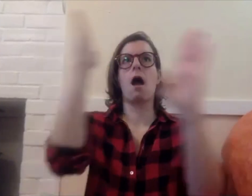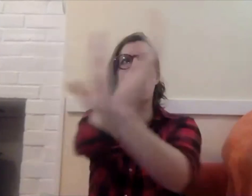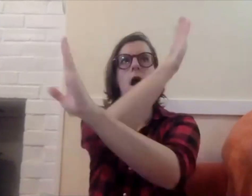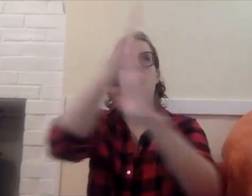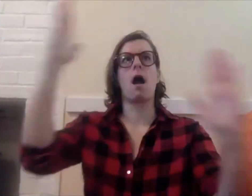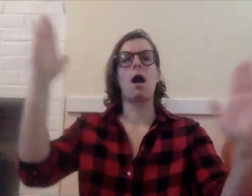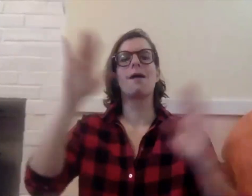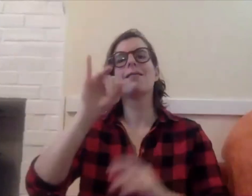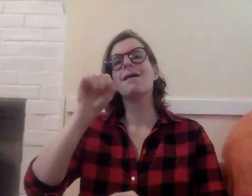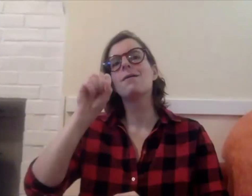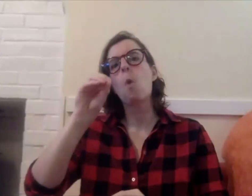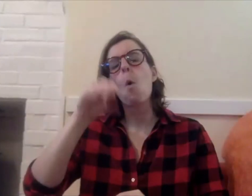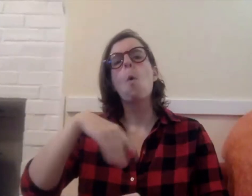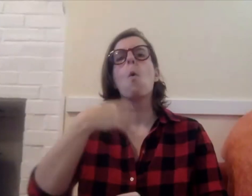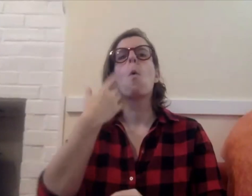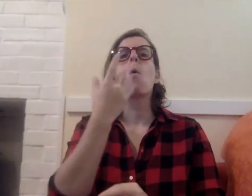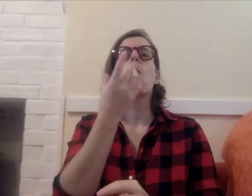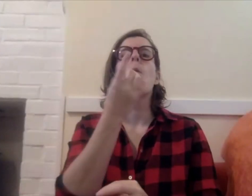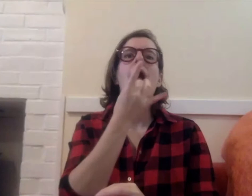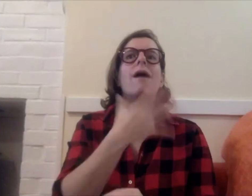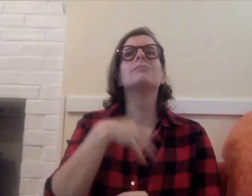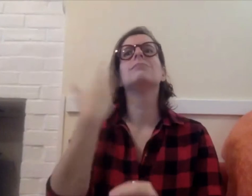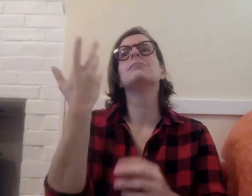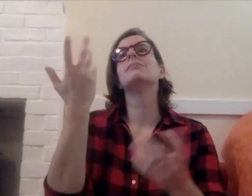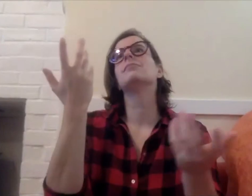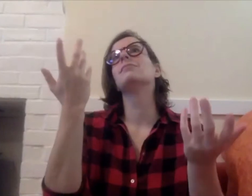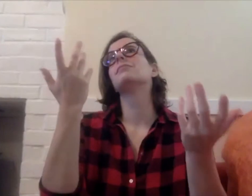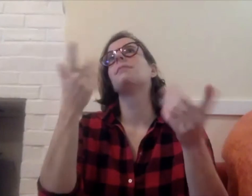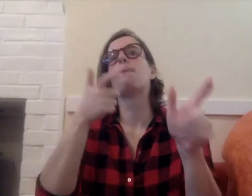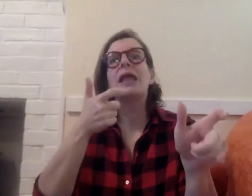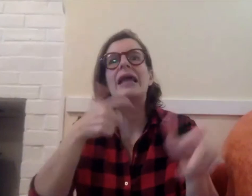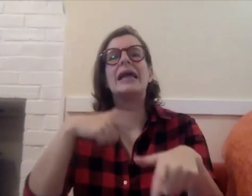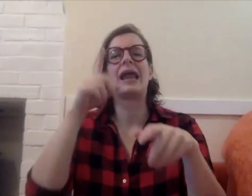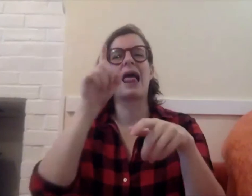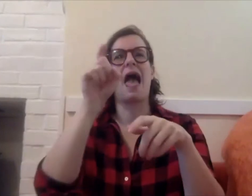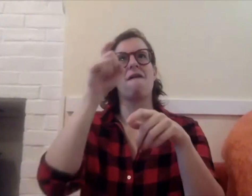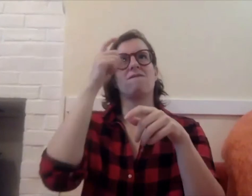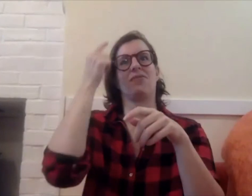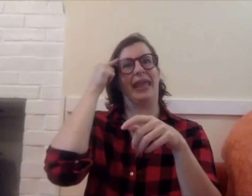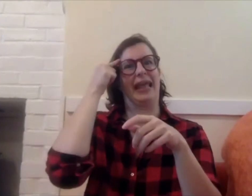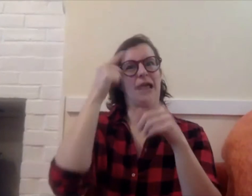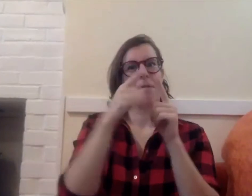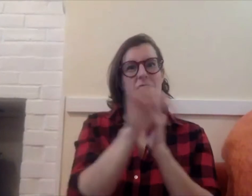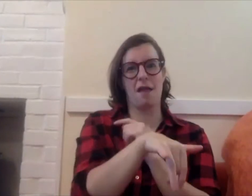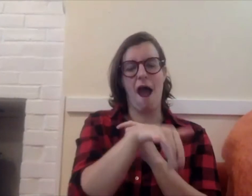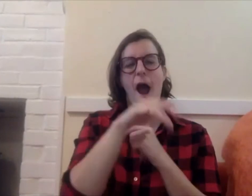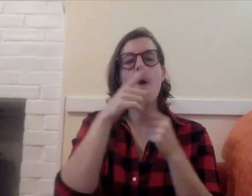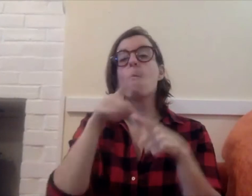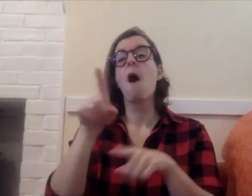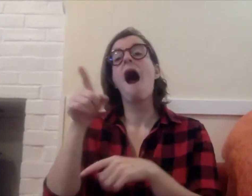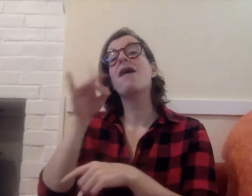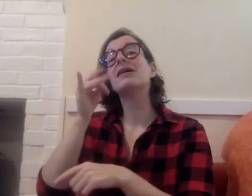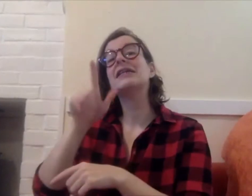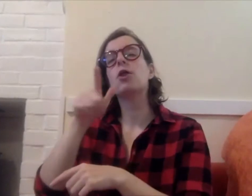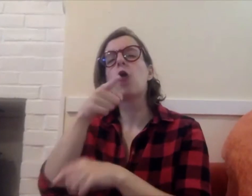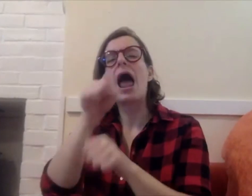do some math with an understanding of parameters like ISO, lighting speed and you have to think about that